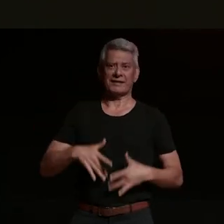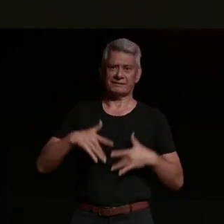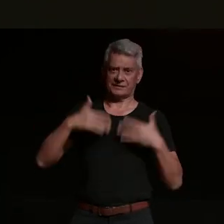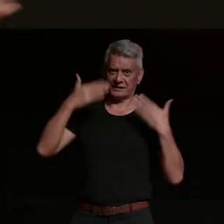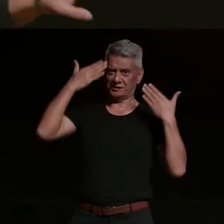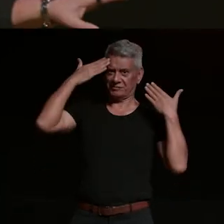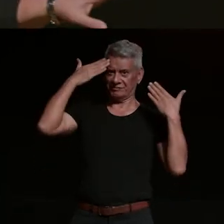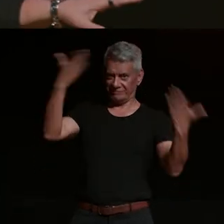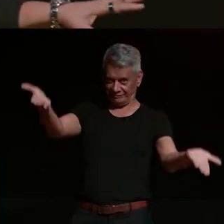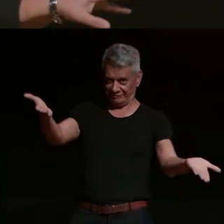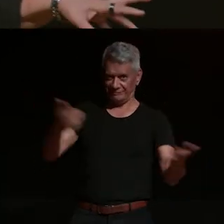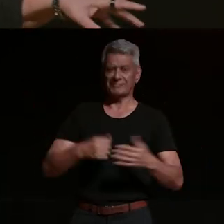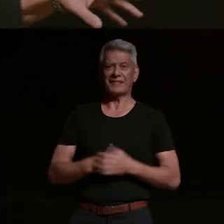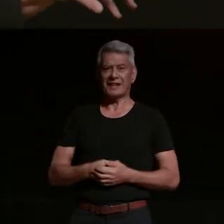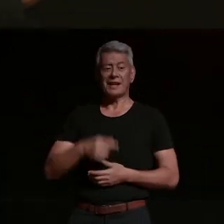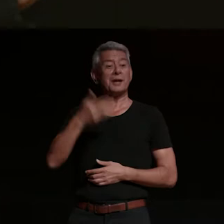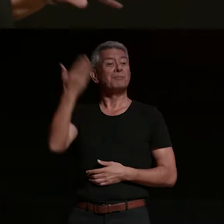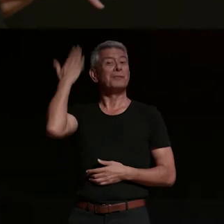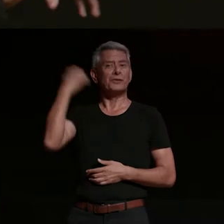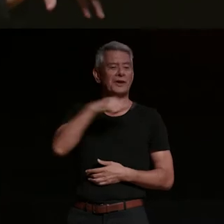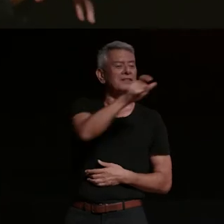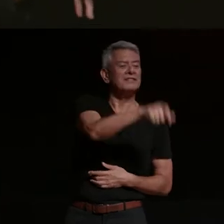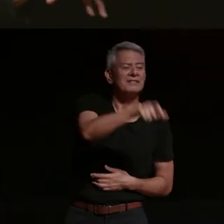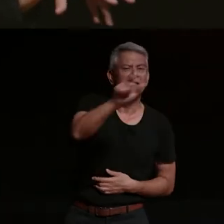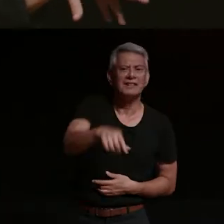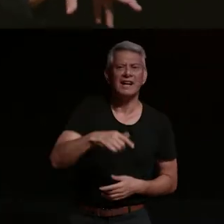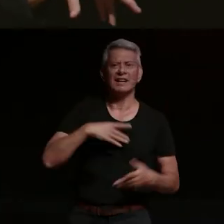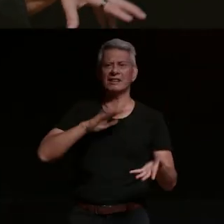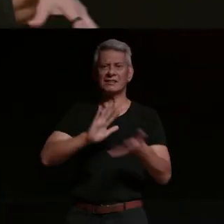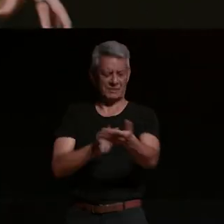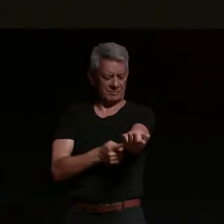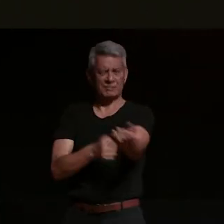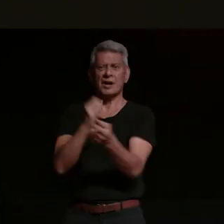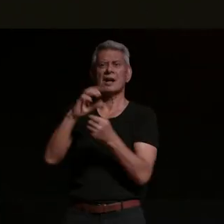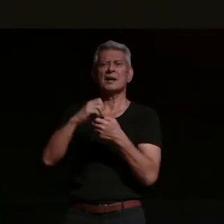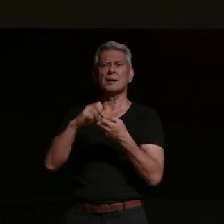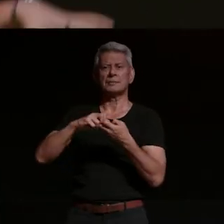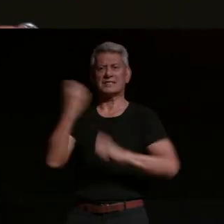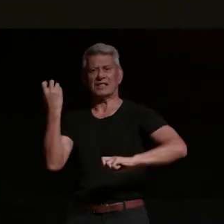i used to give a lot of morphine to people who had patellar dislocations now i give them a [ __ ] ton